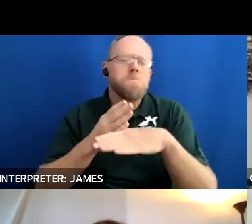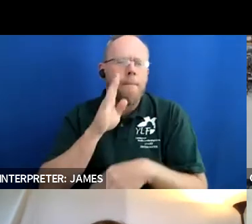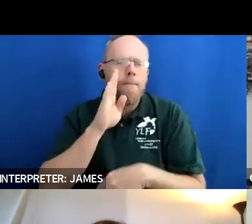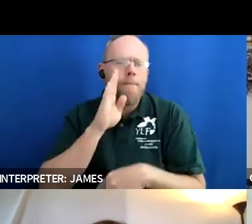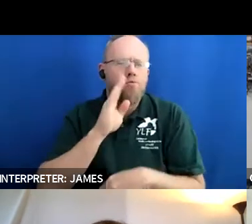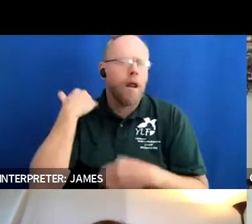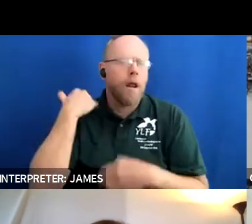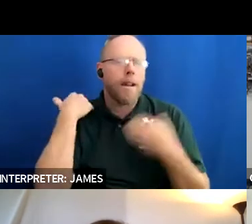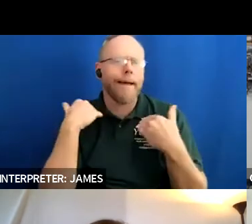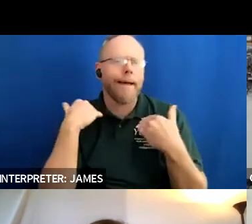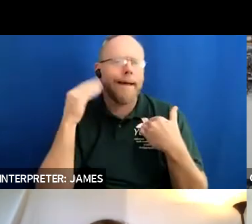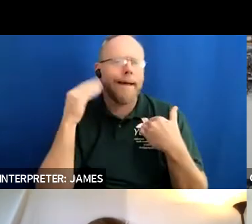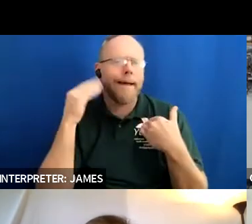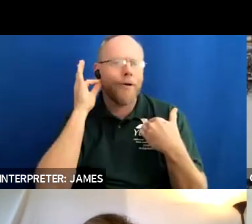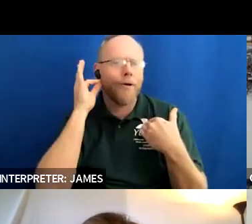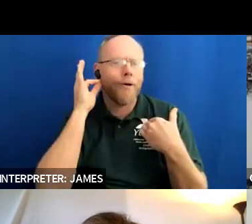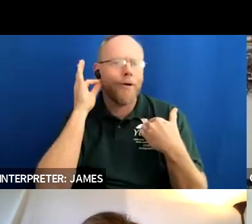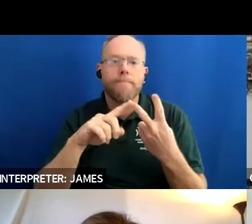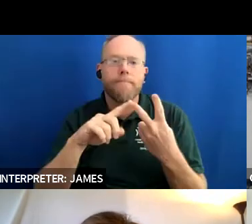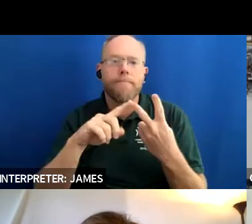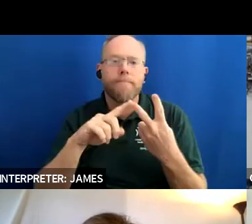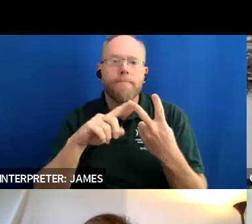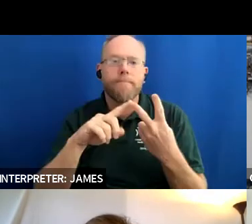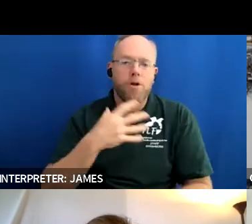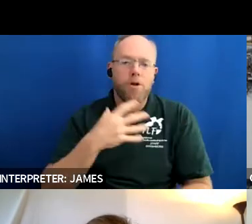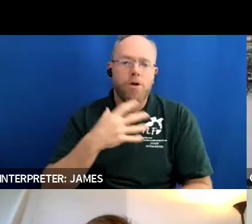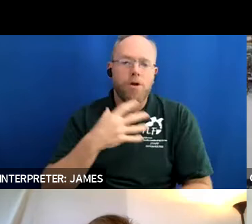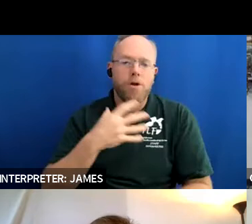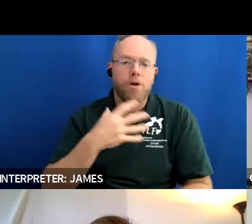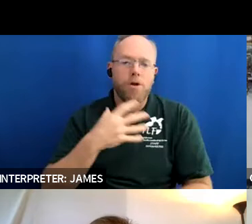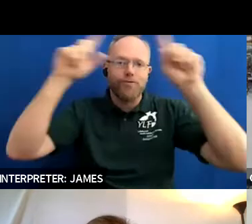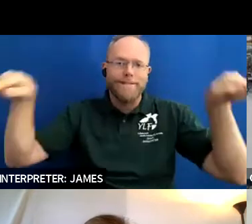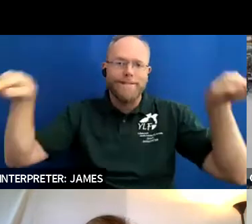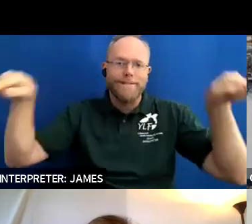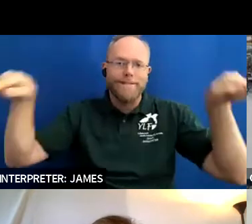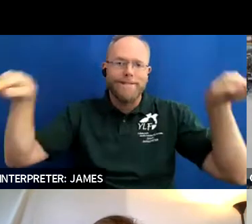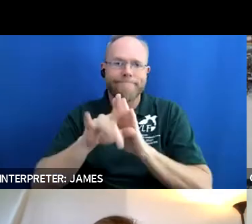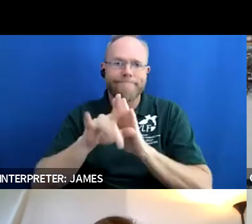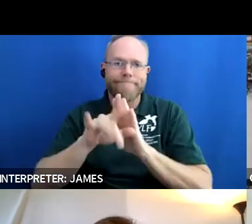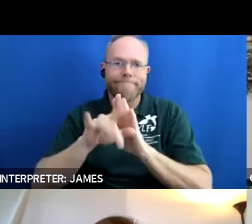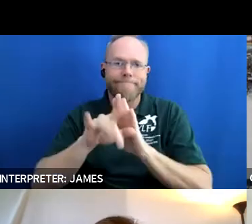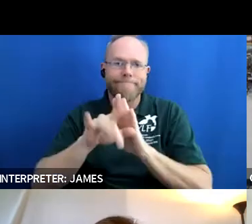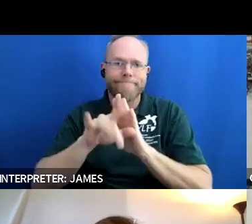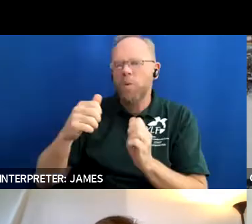i have a white screen in the back with a lampshade i tried to move the lampshade out of the way but